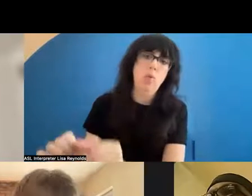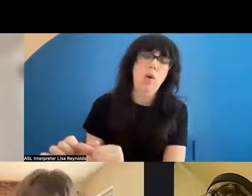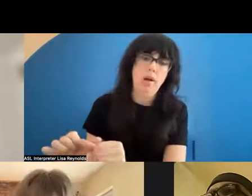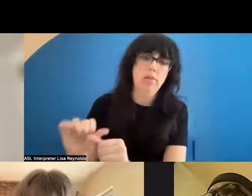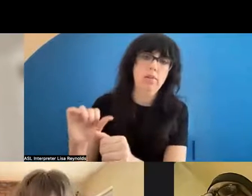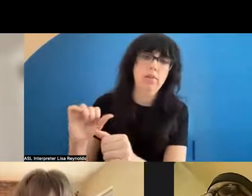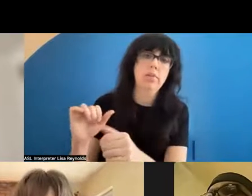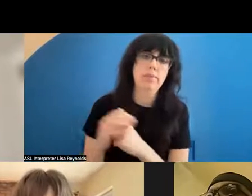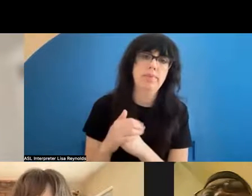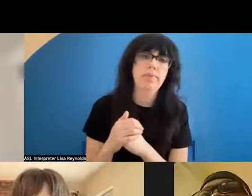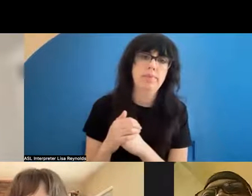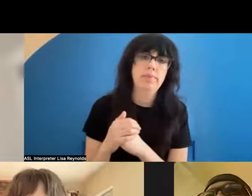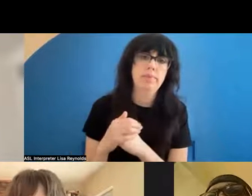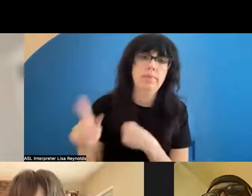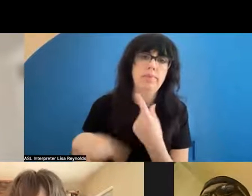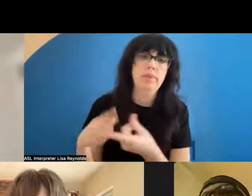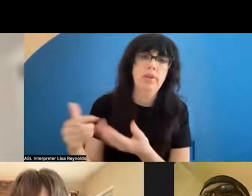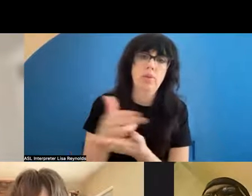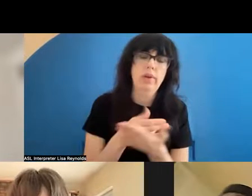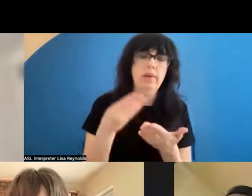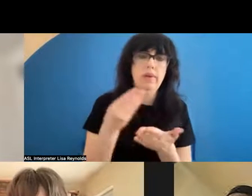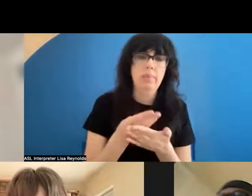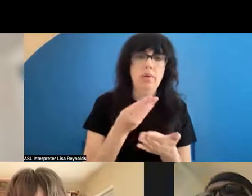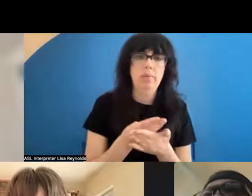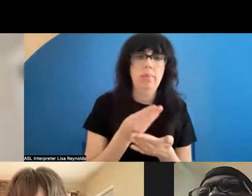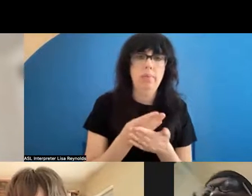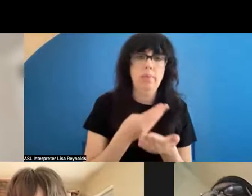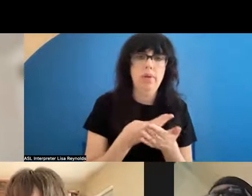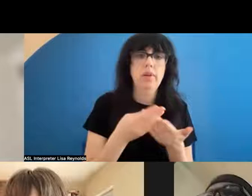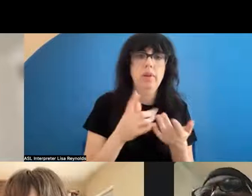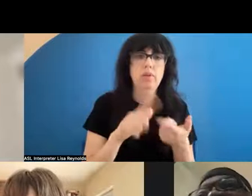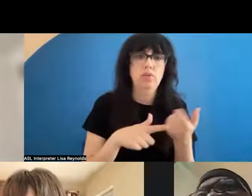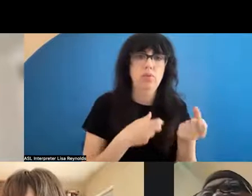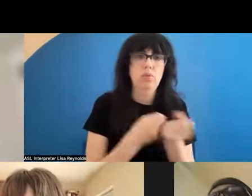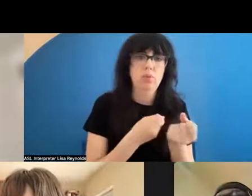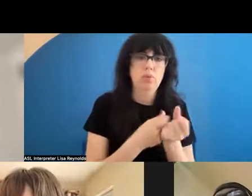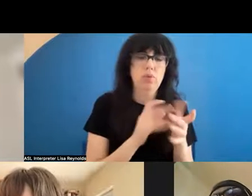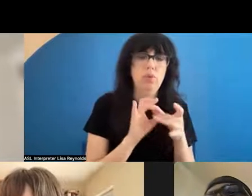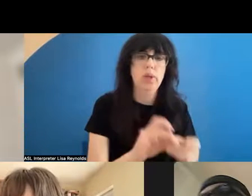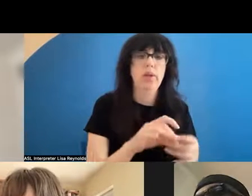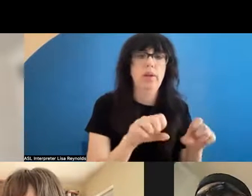I could raise some money to finance my cause, which was to connect breakdancing to the rest of the